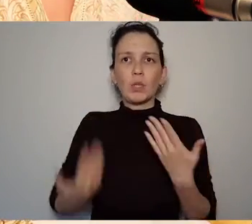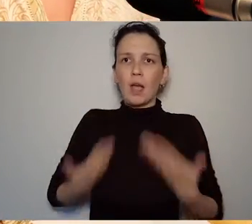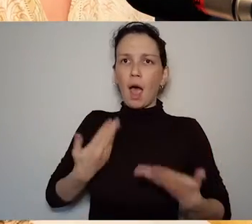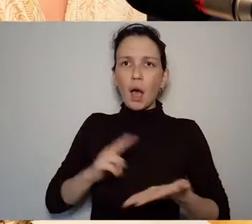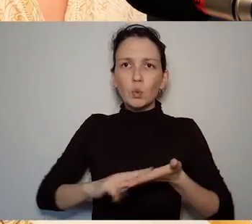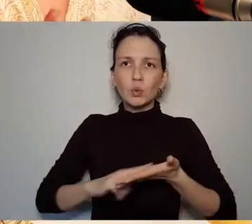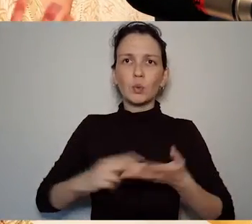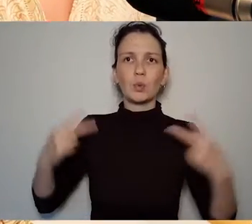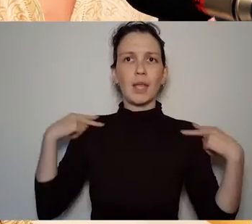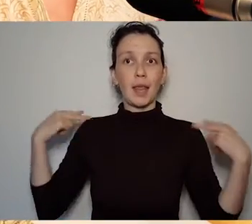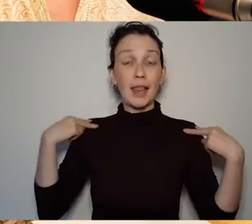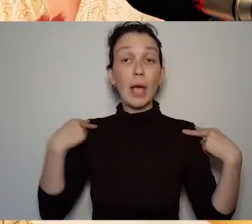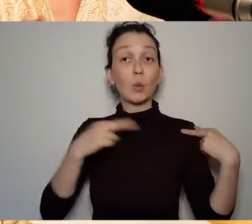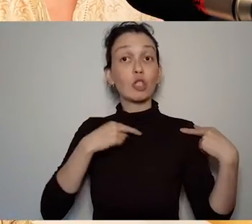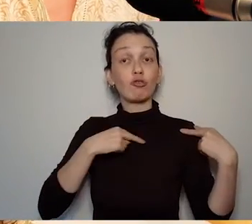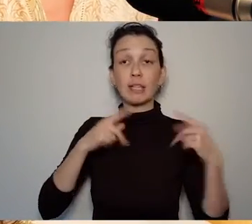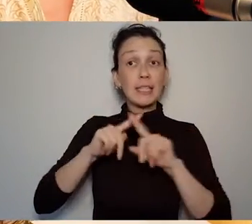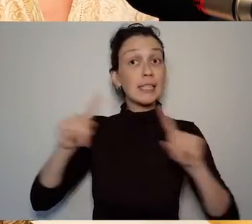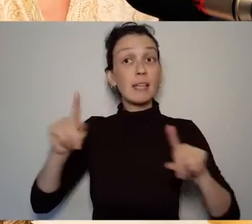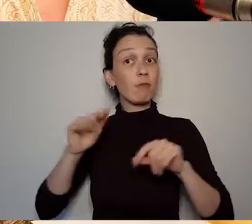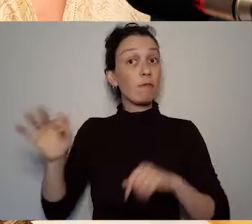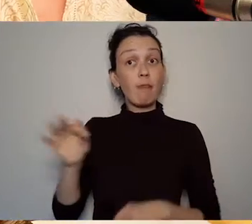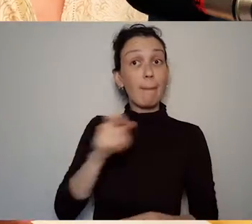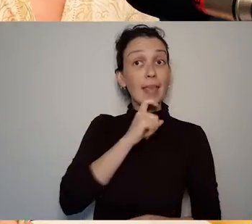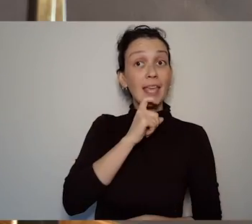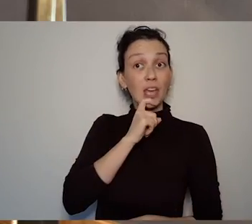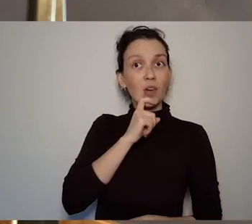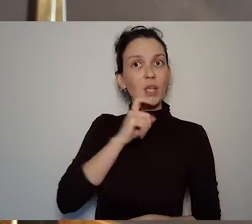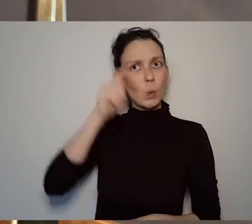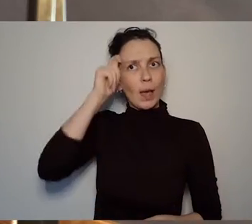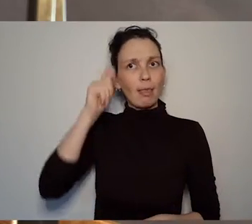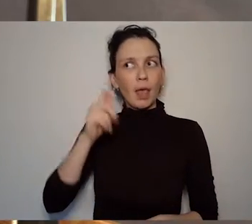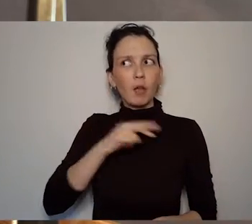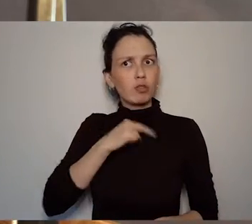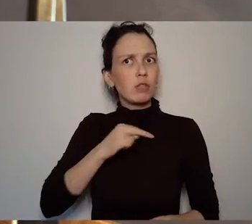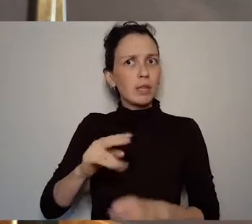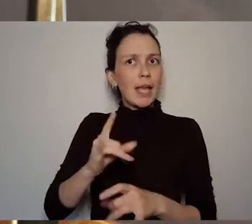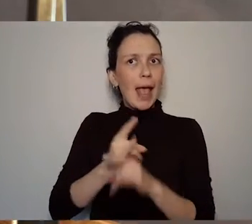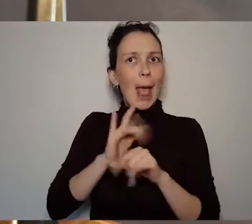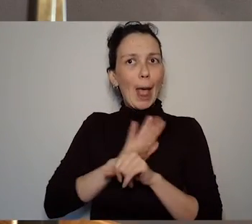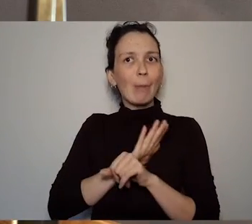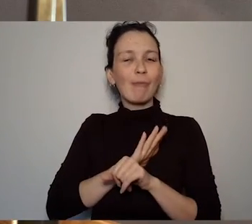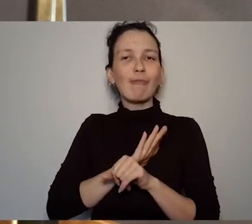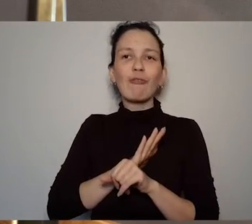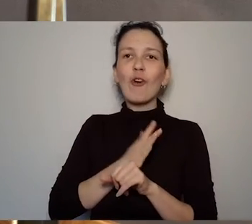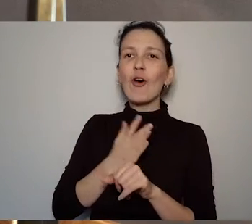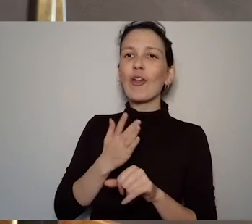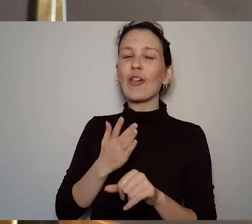liberating also for everybody involved there. Yeah that's a great point Jenny because I suppose